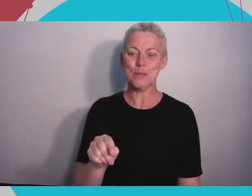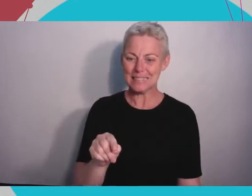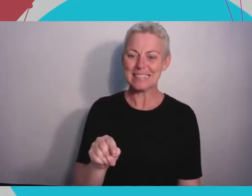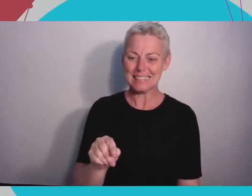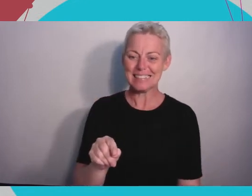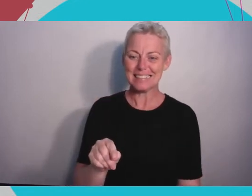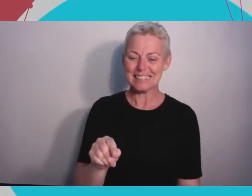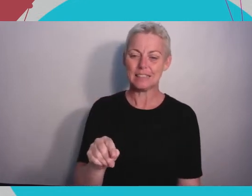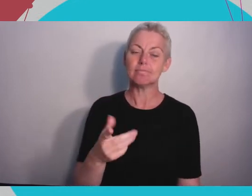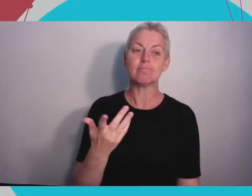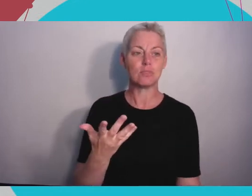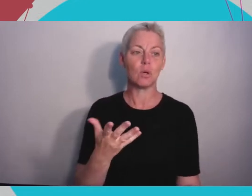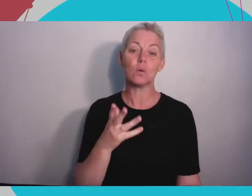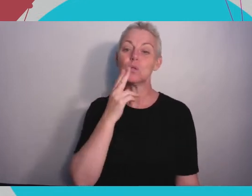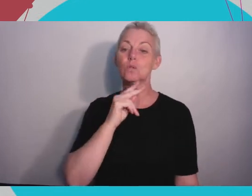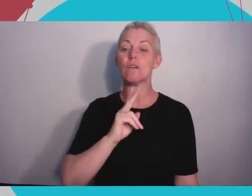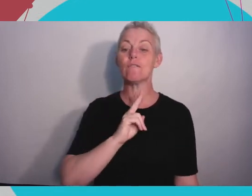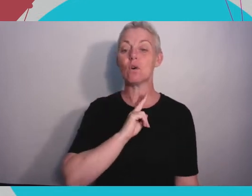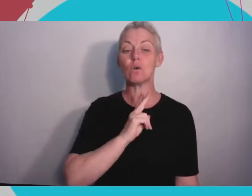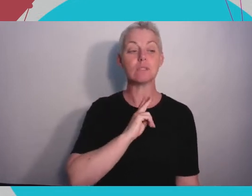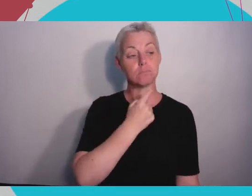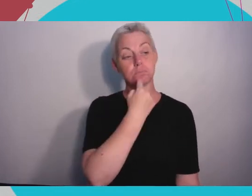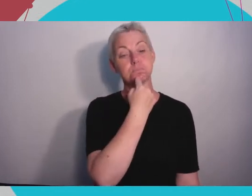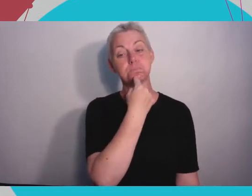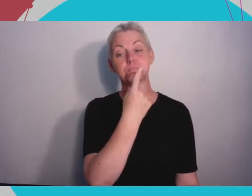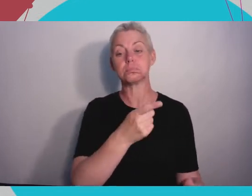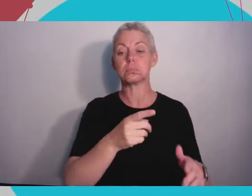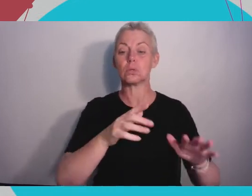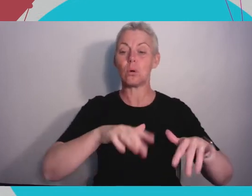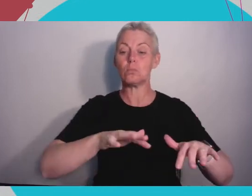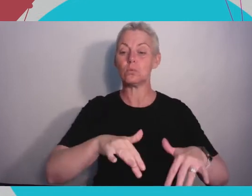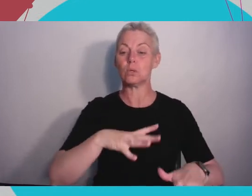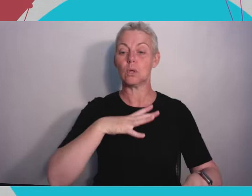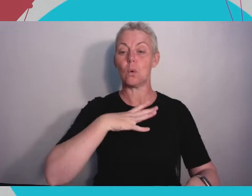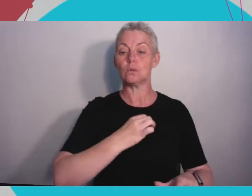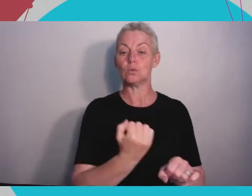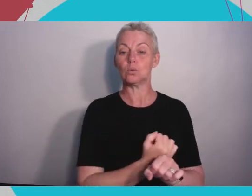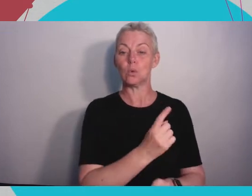to the computer but probably the majority of time you'll use your hands to reach out